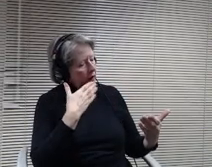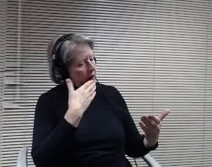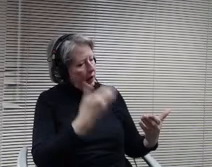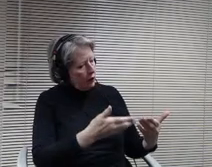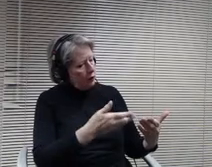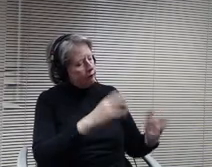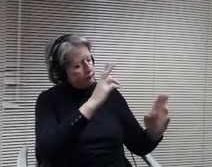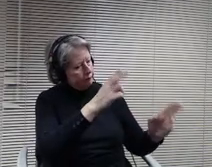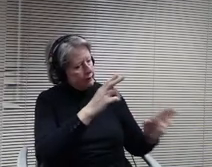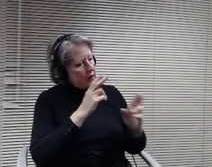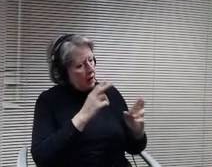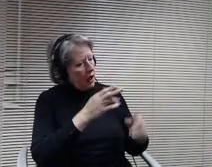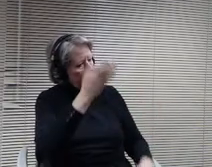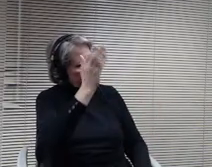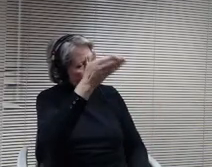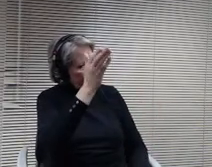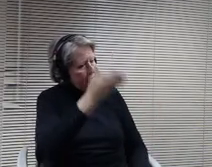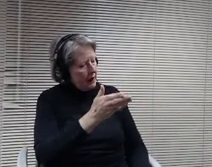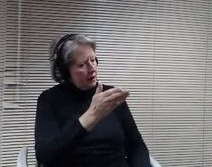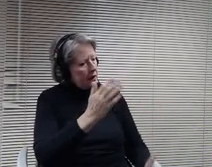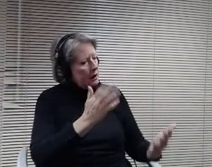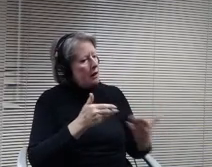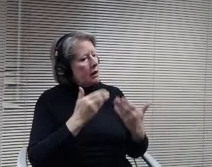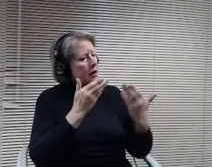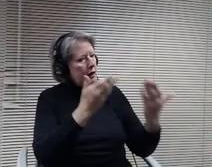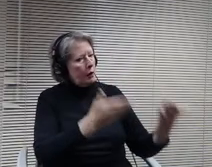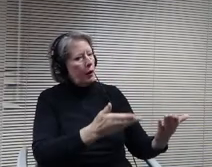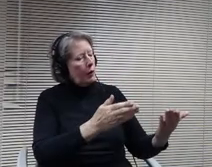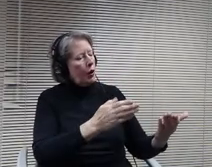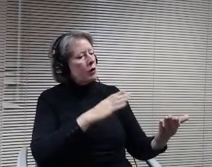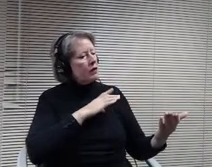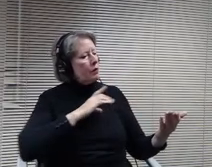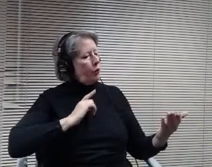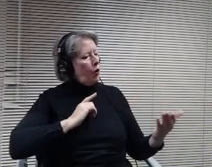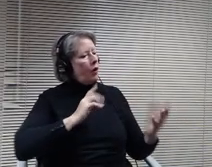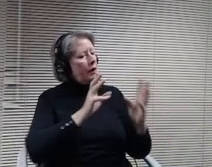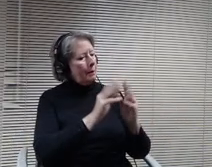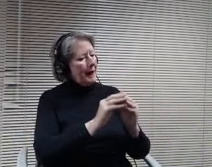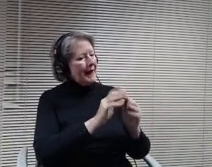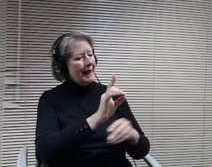board meeting dates for next year. They are all Thursdays and